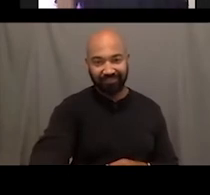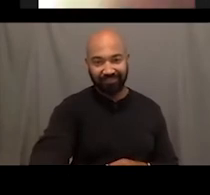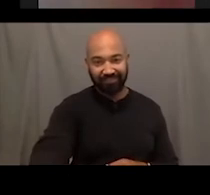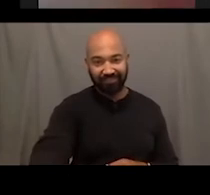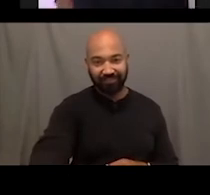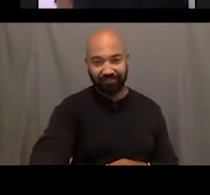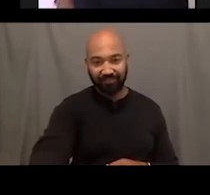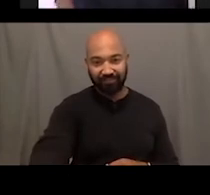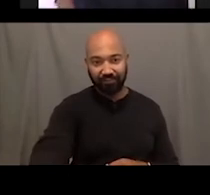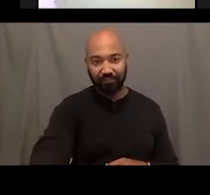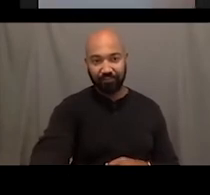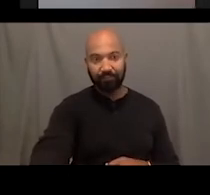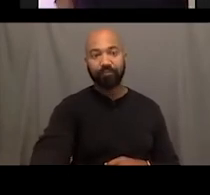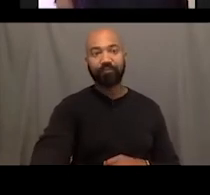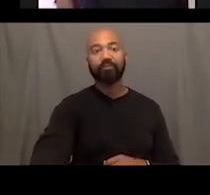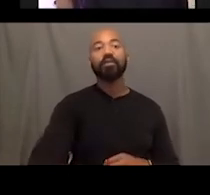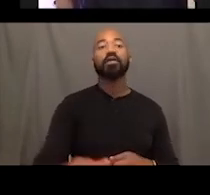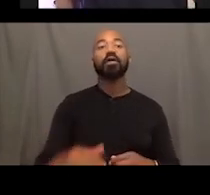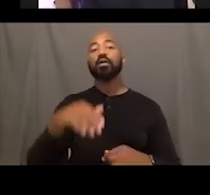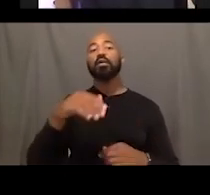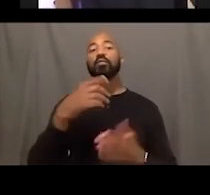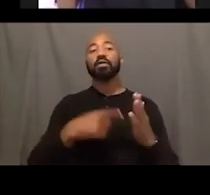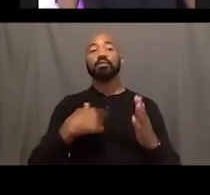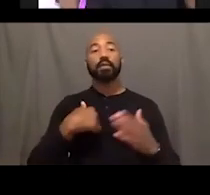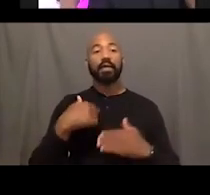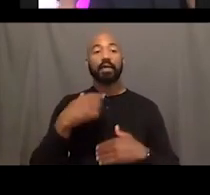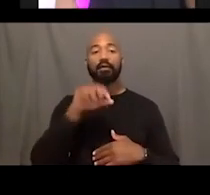Some of my favorite black and brown Trans authors.